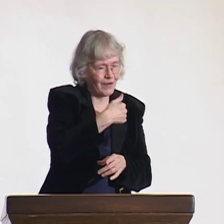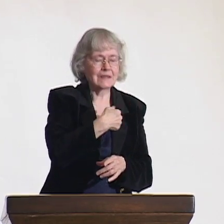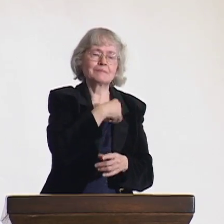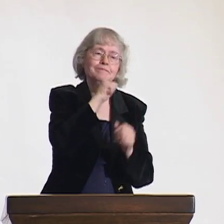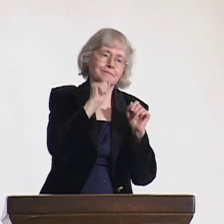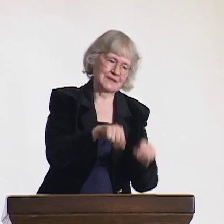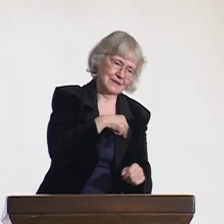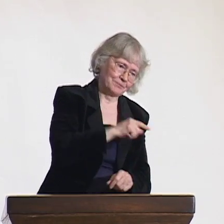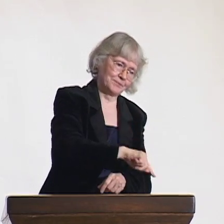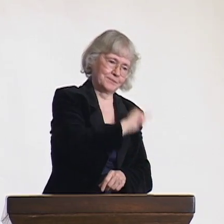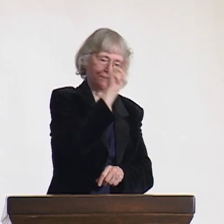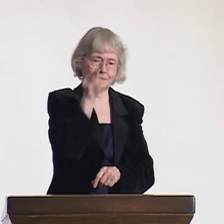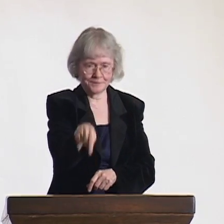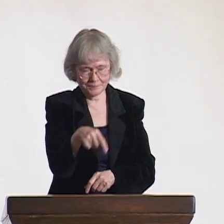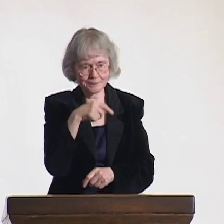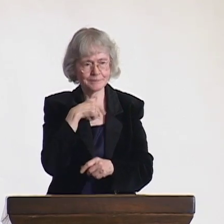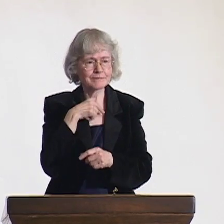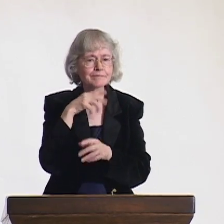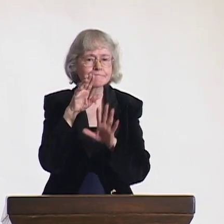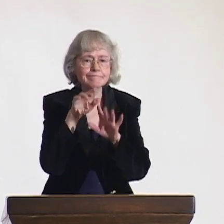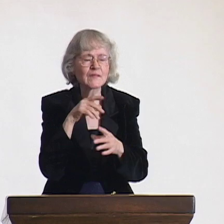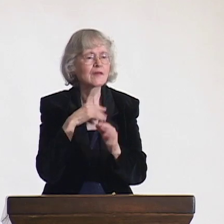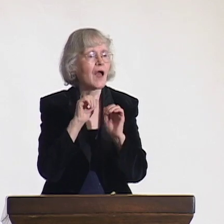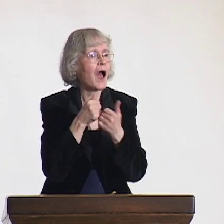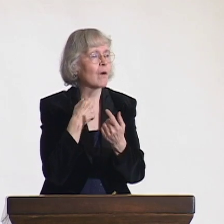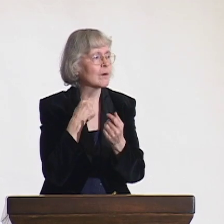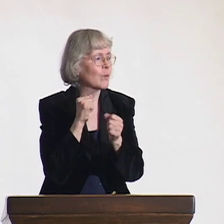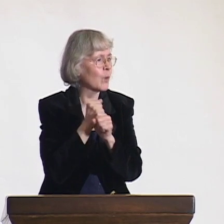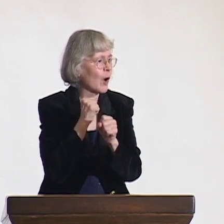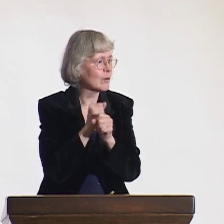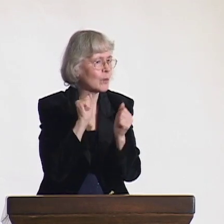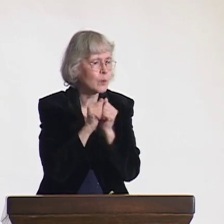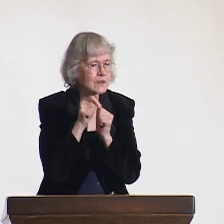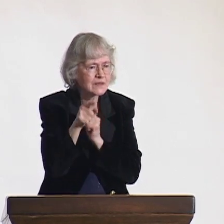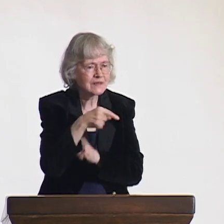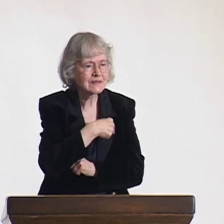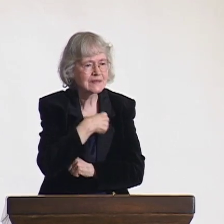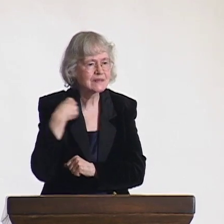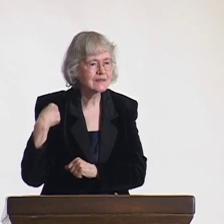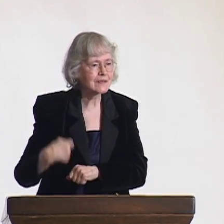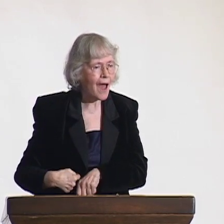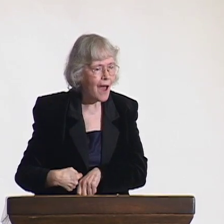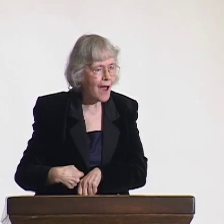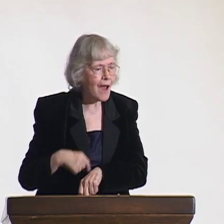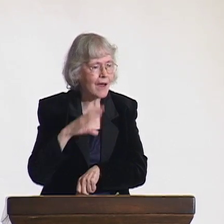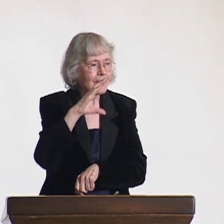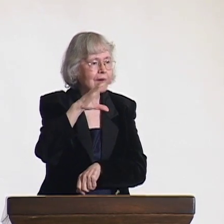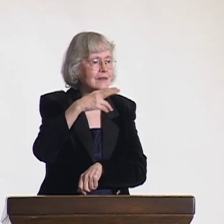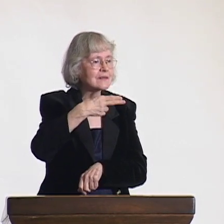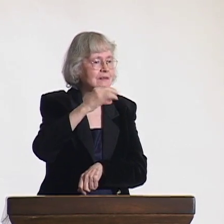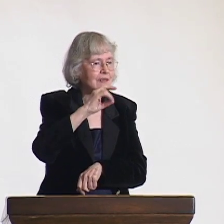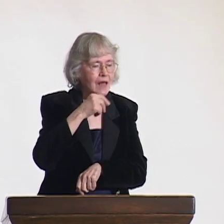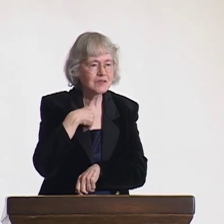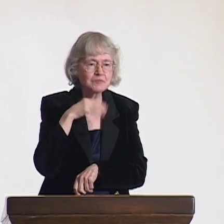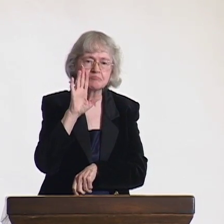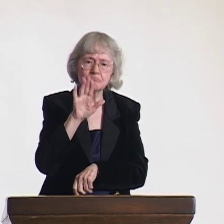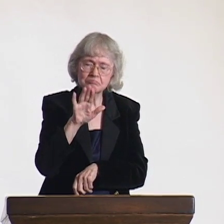China did not want to accept sign language usage... but confronted, they said the government said